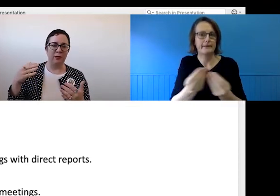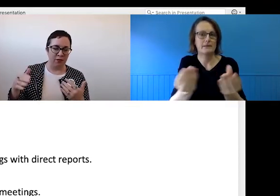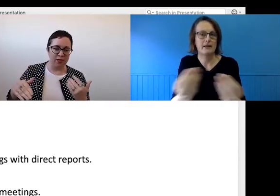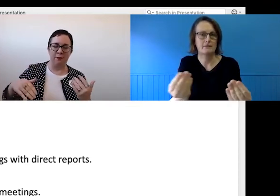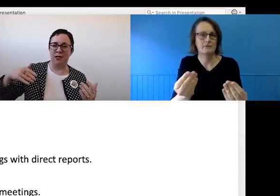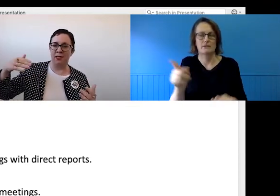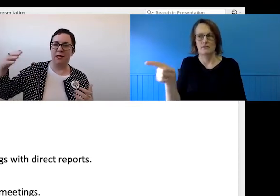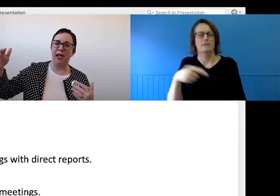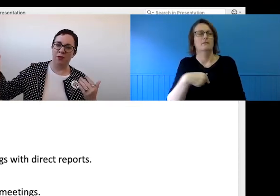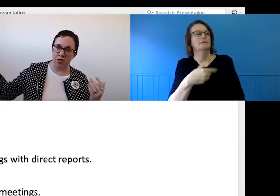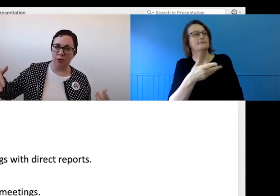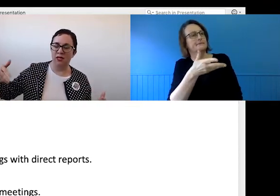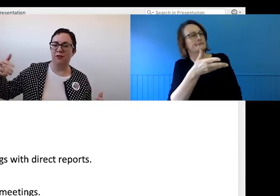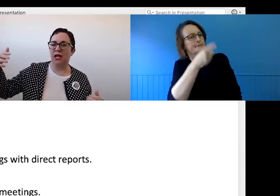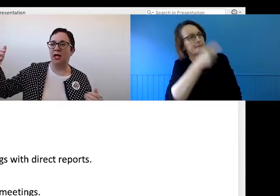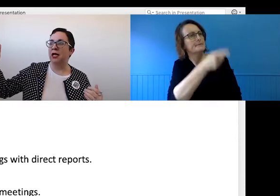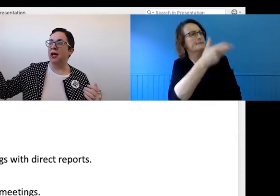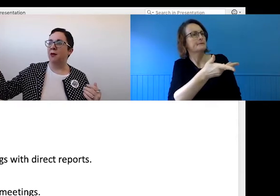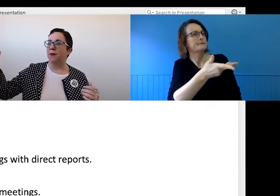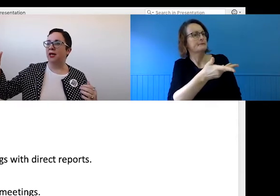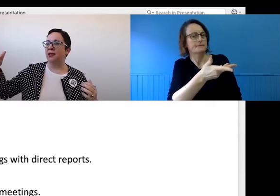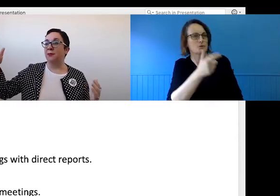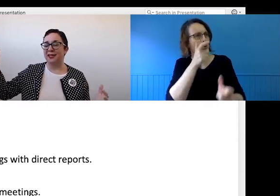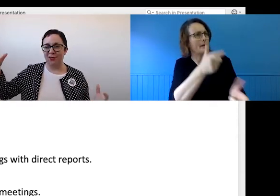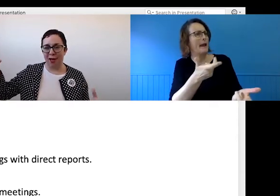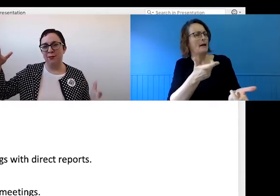build resentment and reduce productivity in the best of times